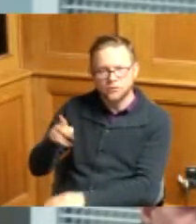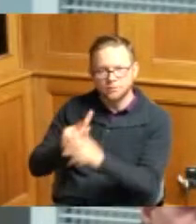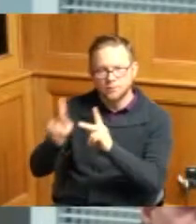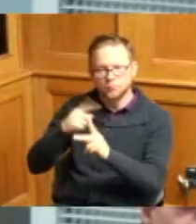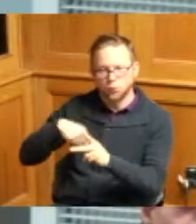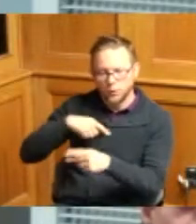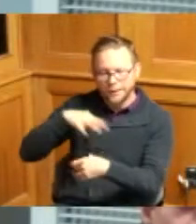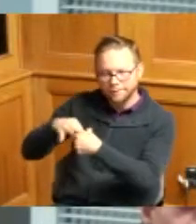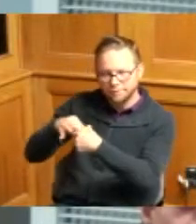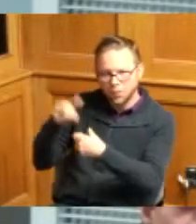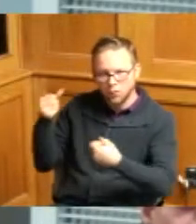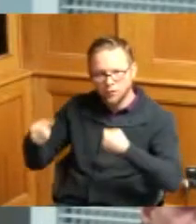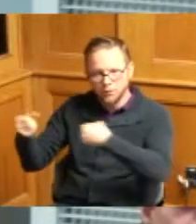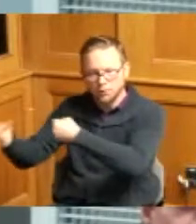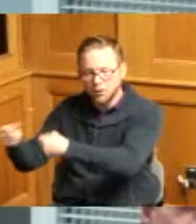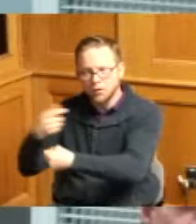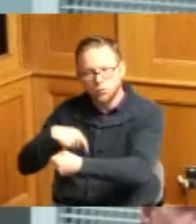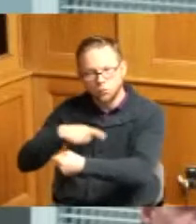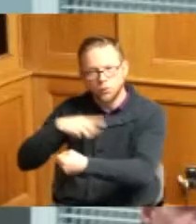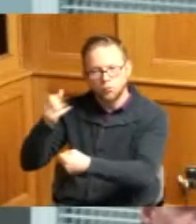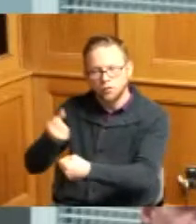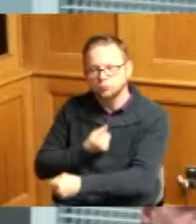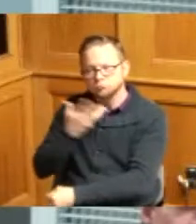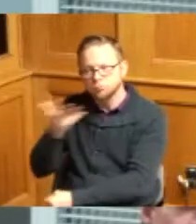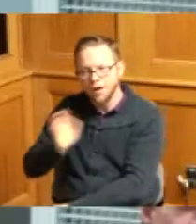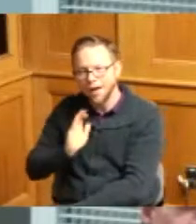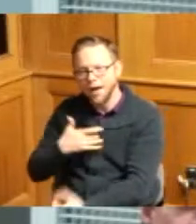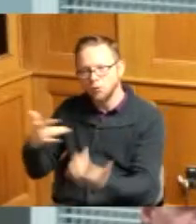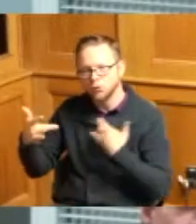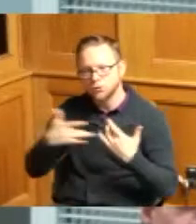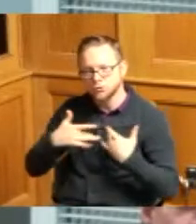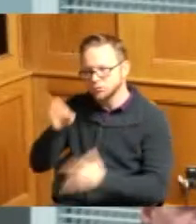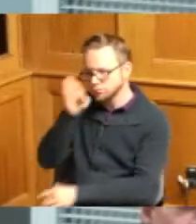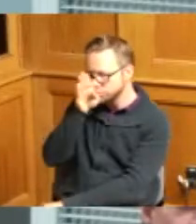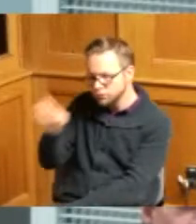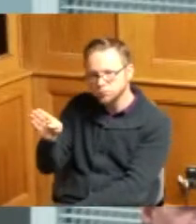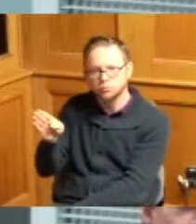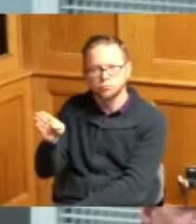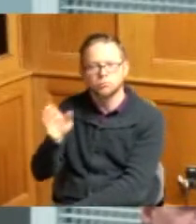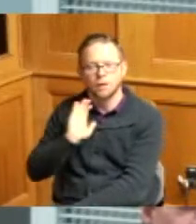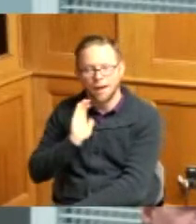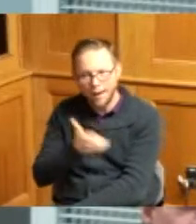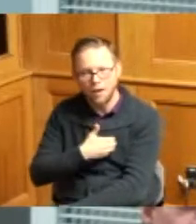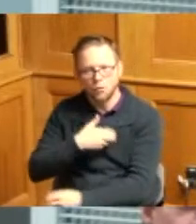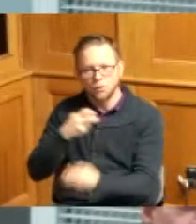get up in front of them voice our concerns to them personally our direct issue of what it is have